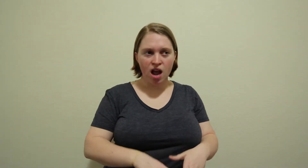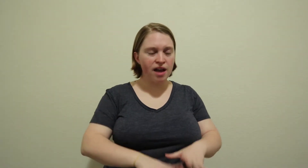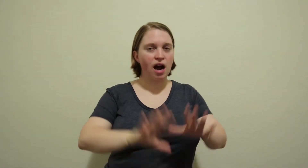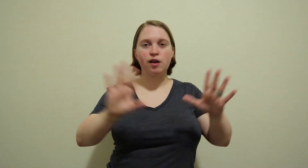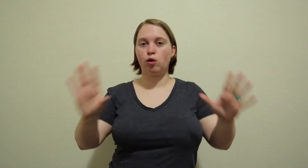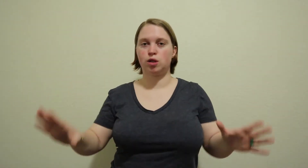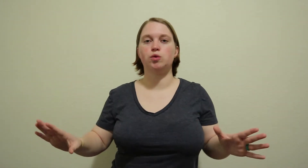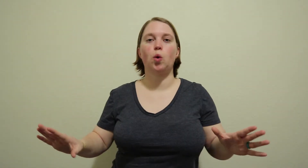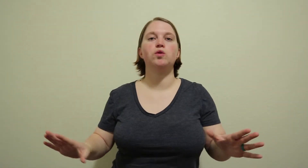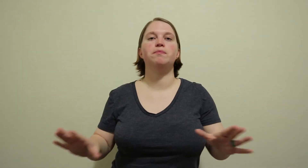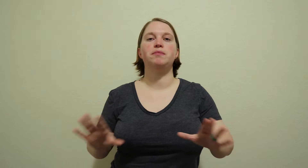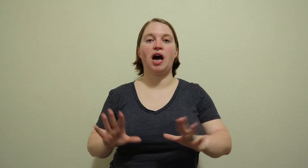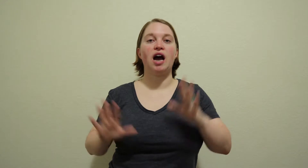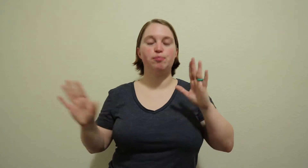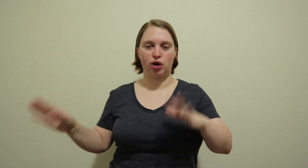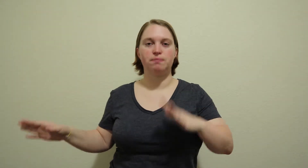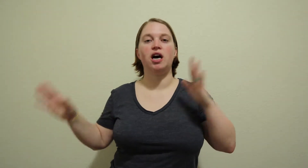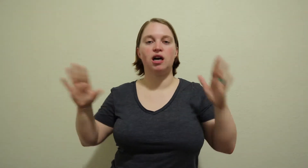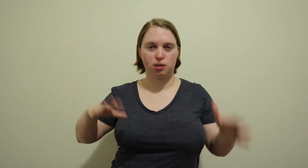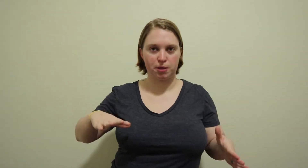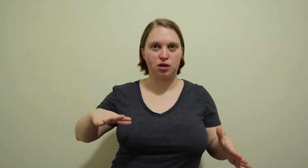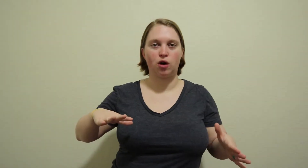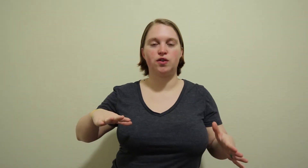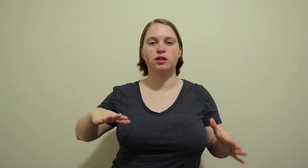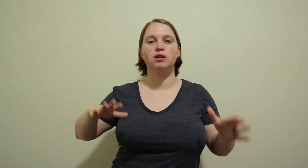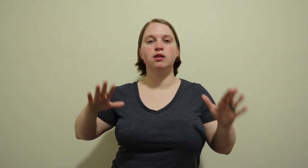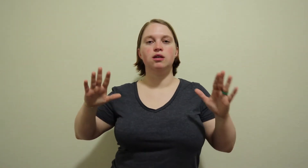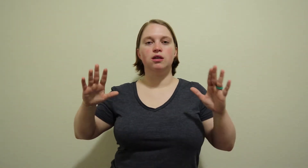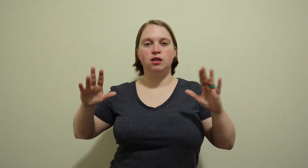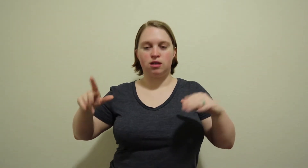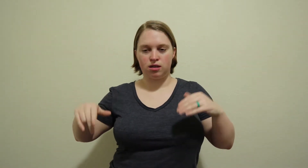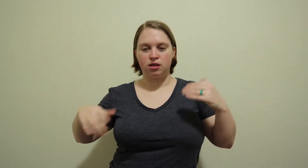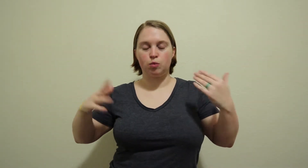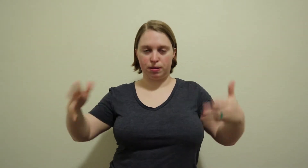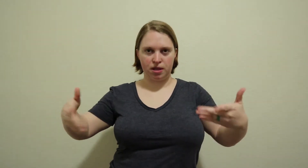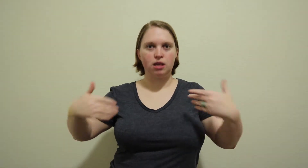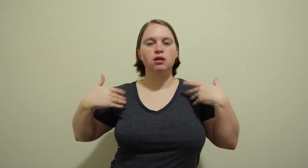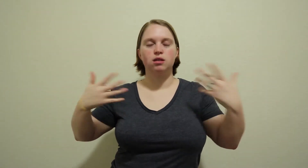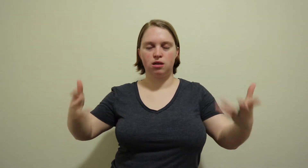and I also told them that I brought my husband over with me